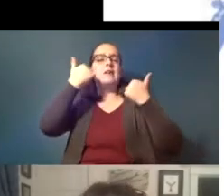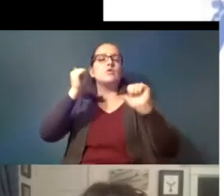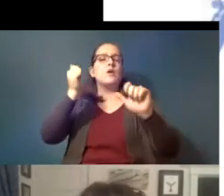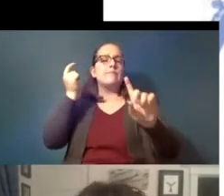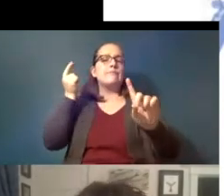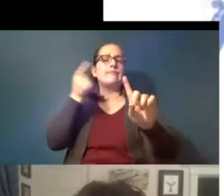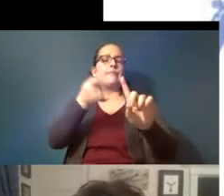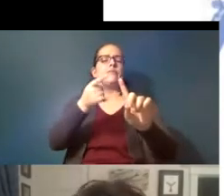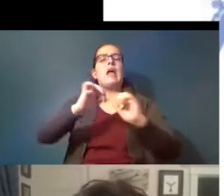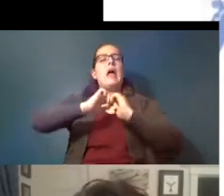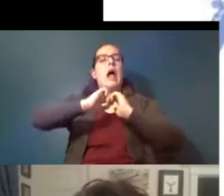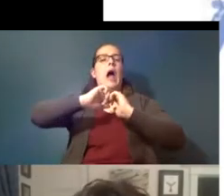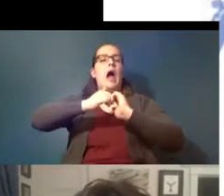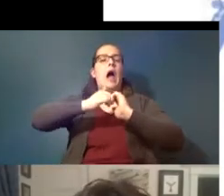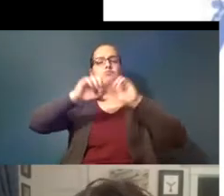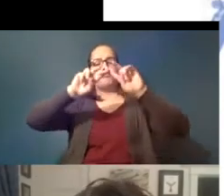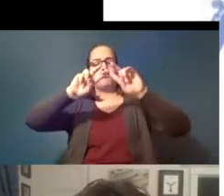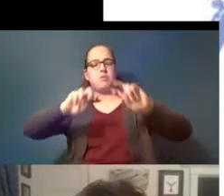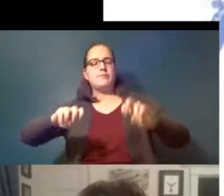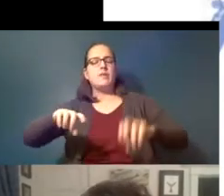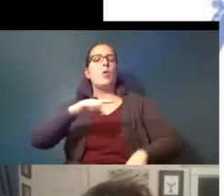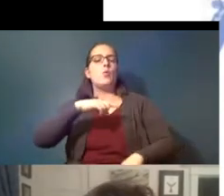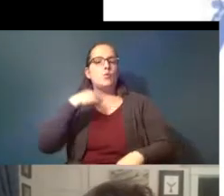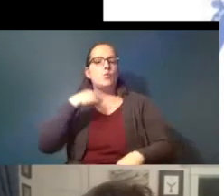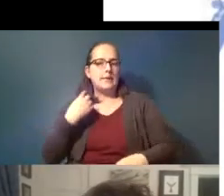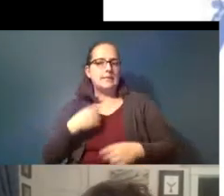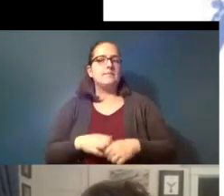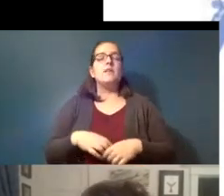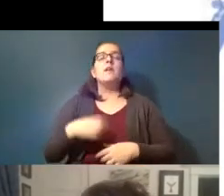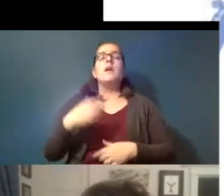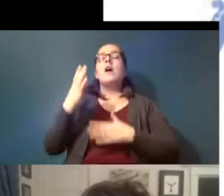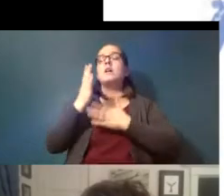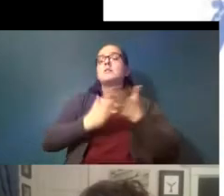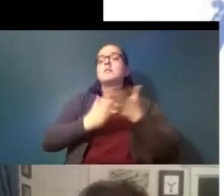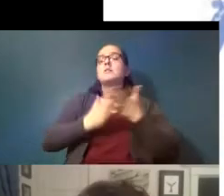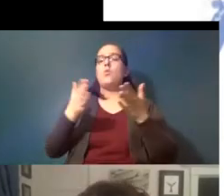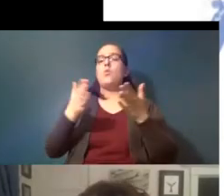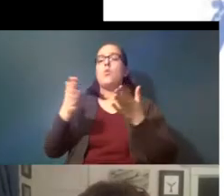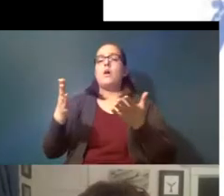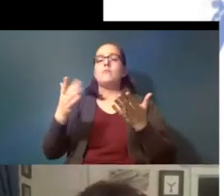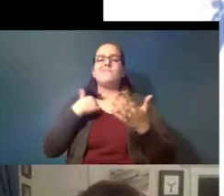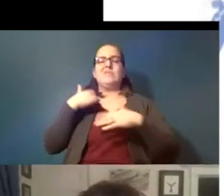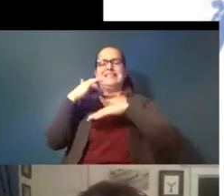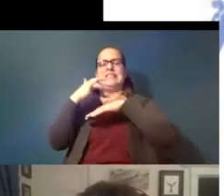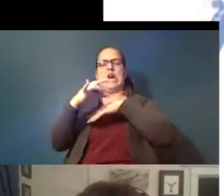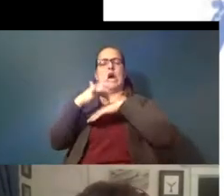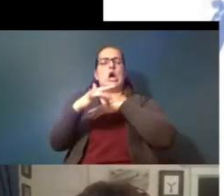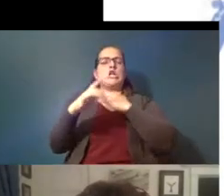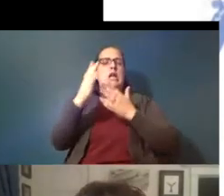how to assess risk and in some ways you know we're at the early stages of this because